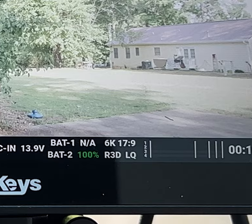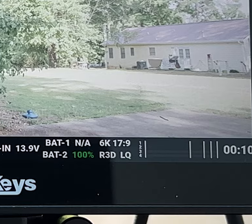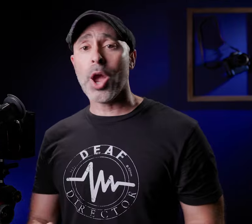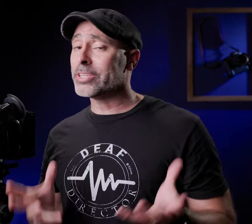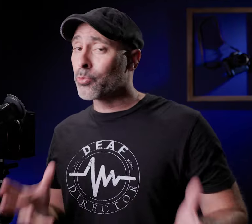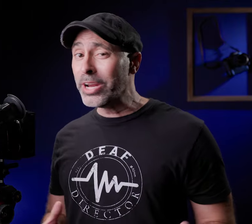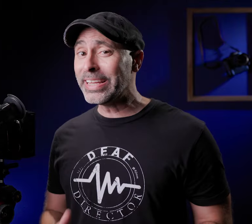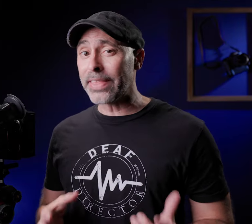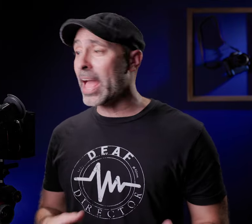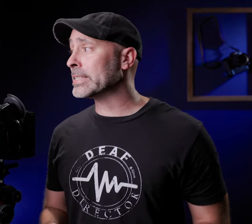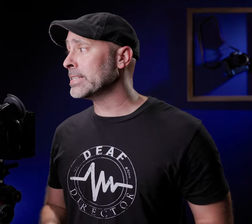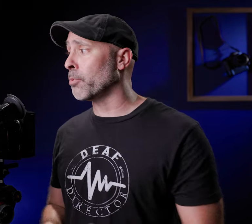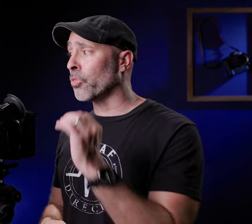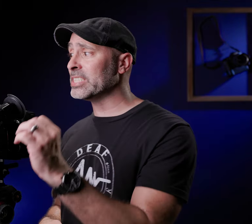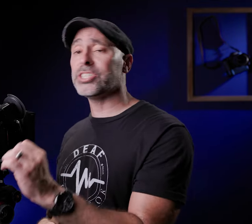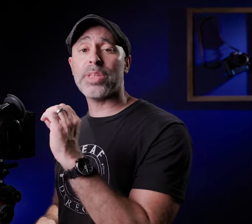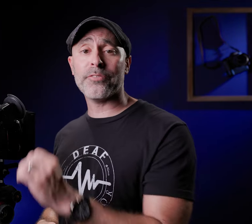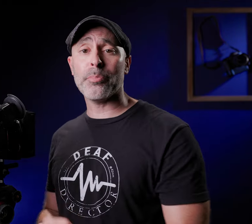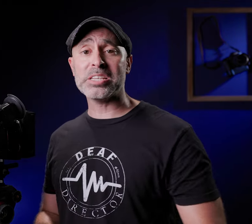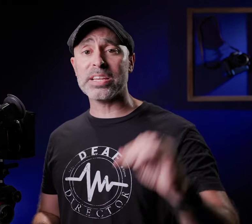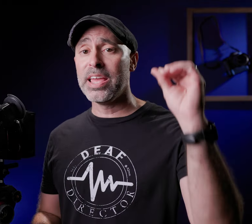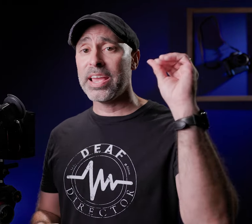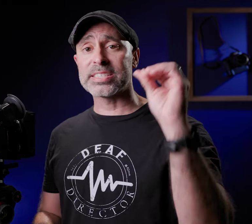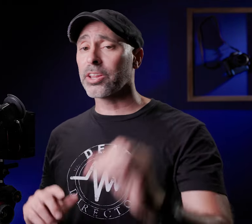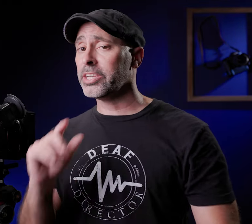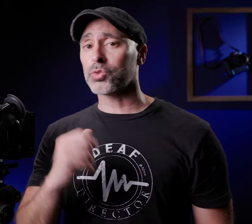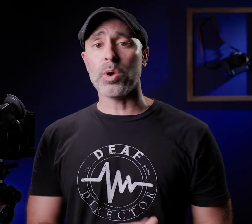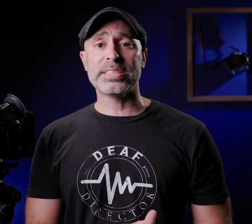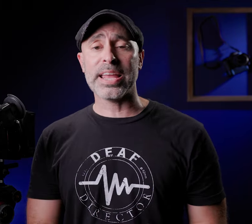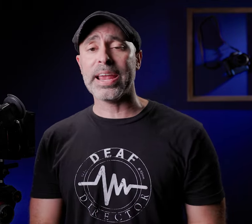there you go it's really that simple this gets you that information it's literally just one setting